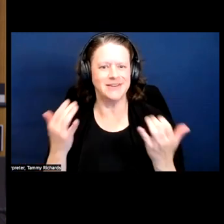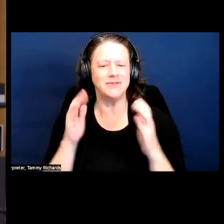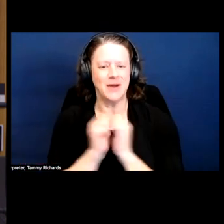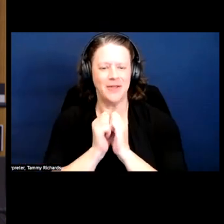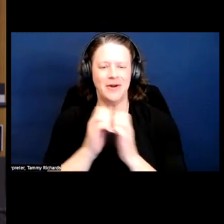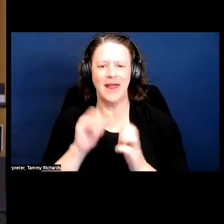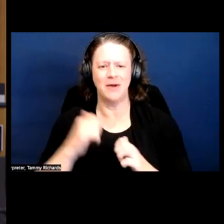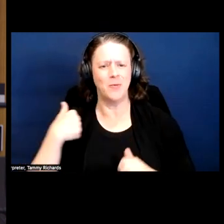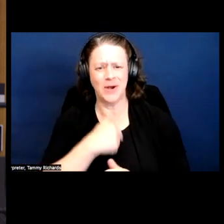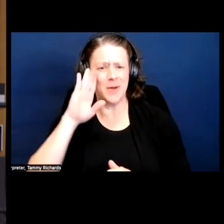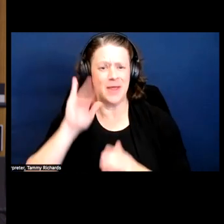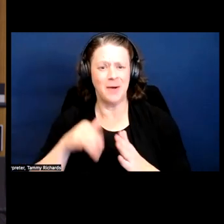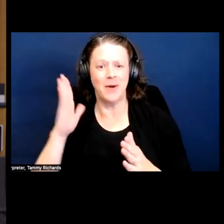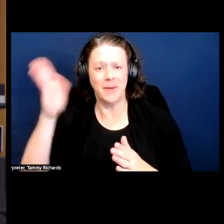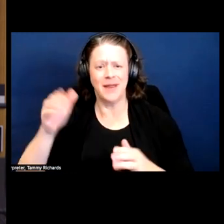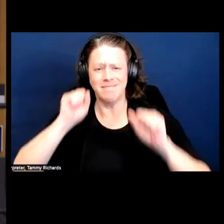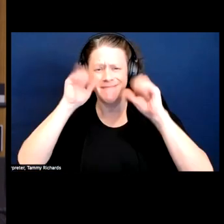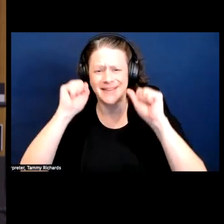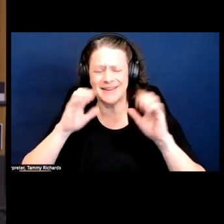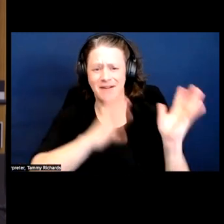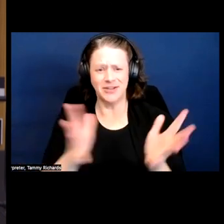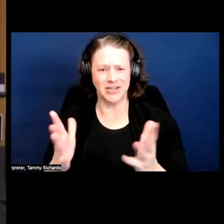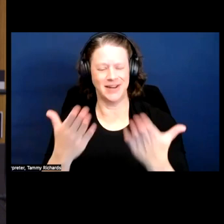Thank you, everyone! [clapping]